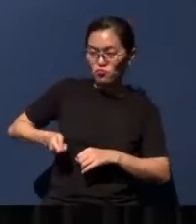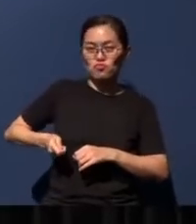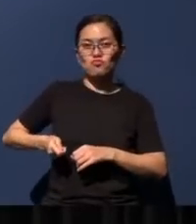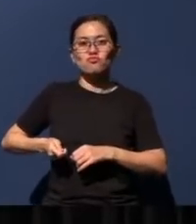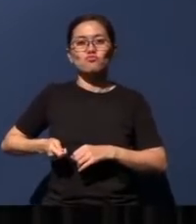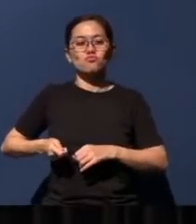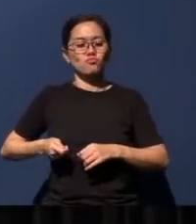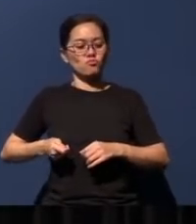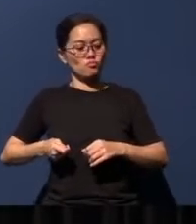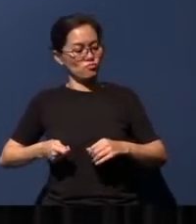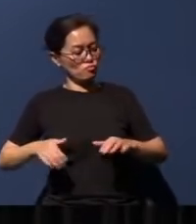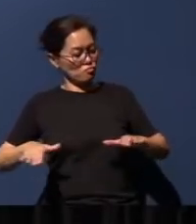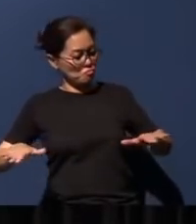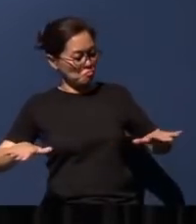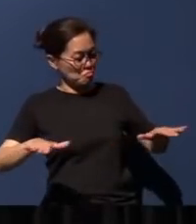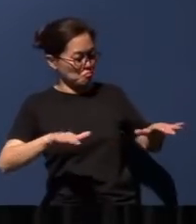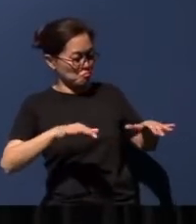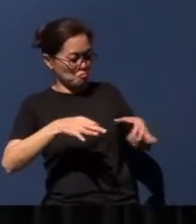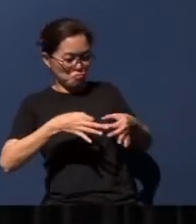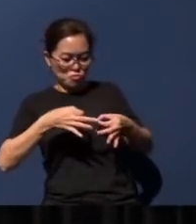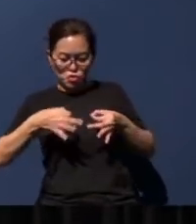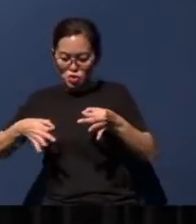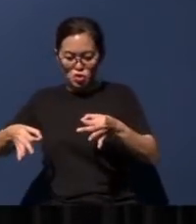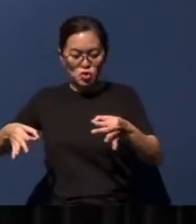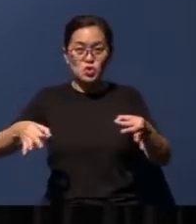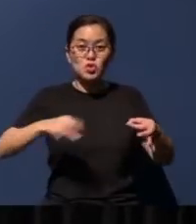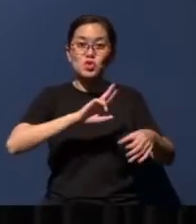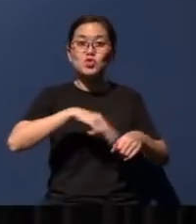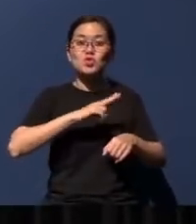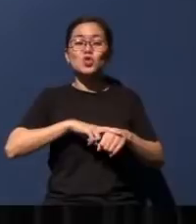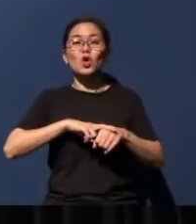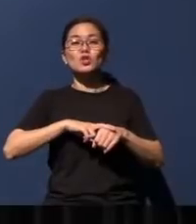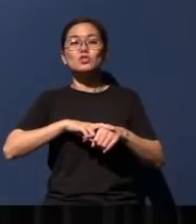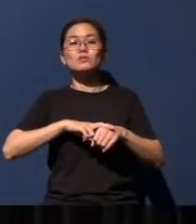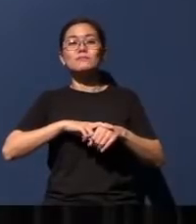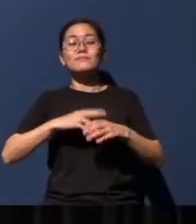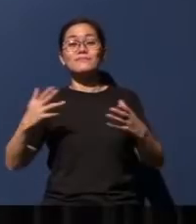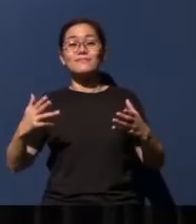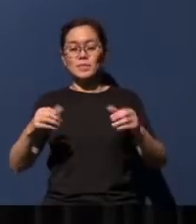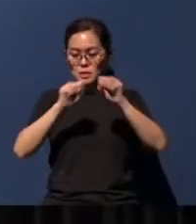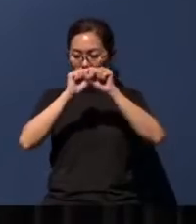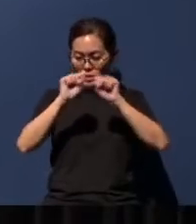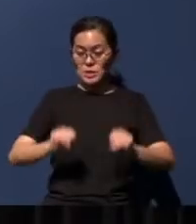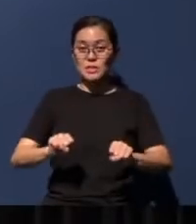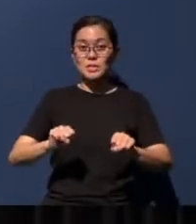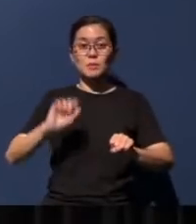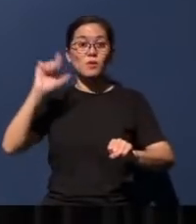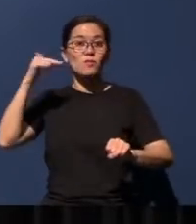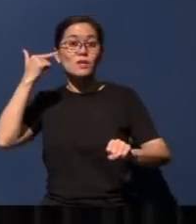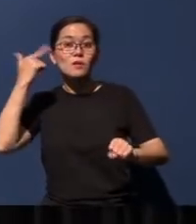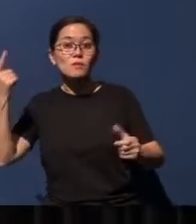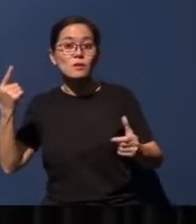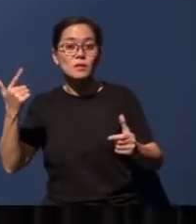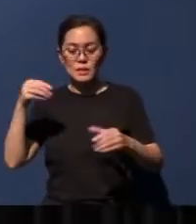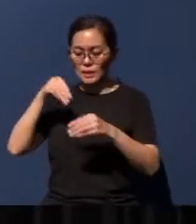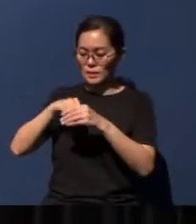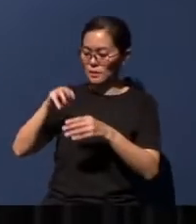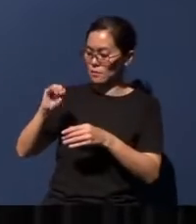in this Kingdom. So the system of government, the 'zhenghu' ('government' in Hokkien) in the Millennium Kingdom will